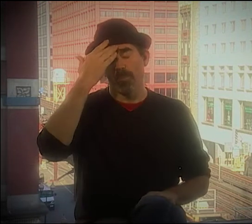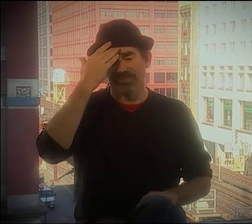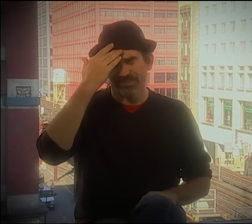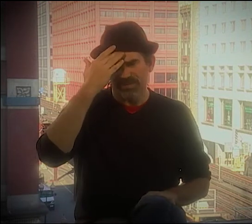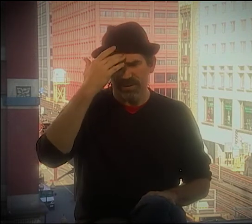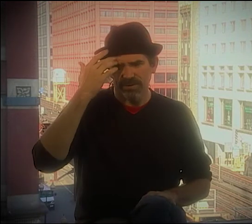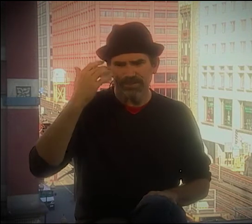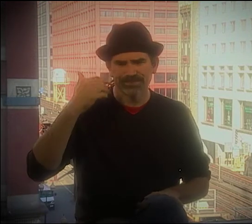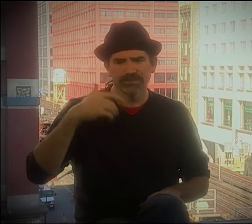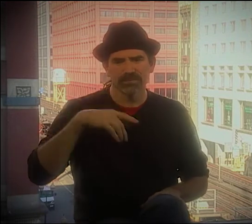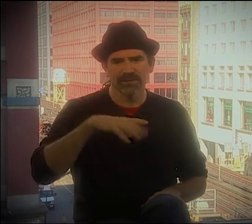WONDERFUL!